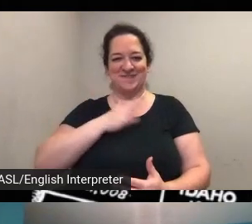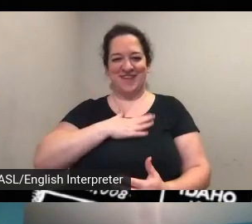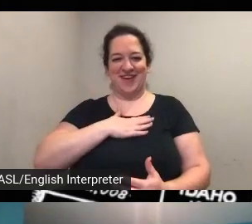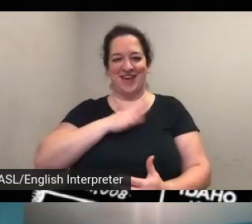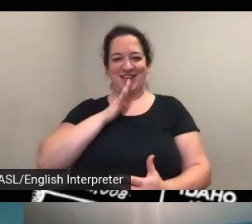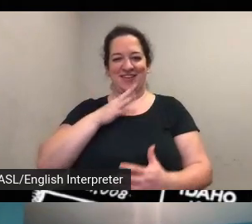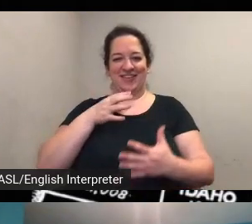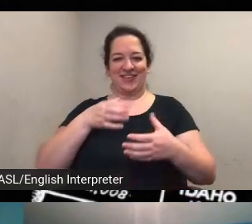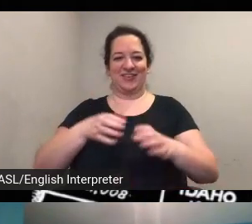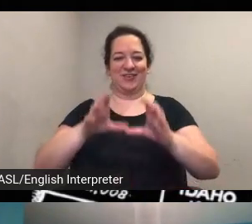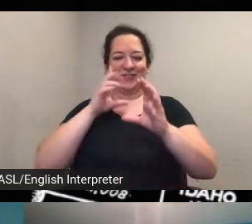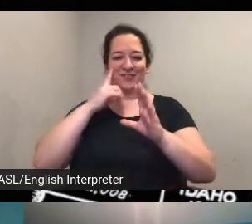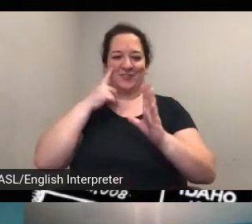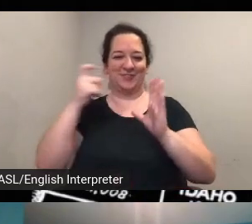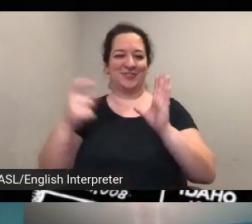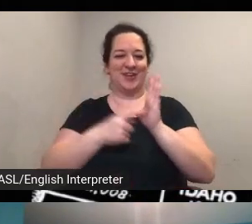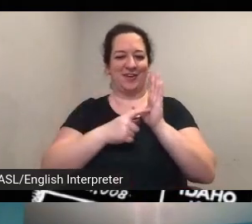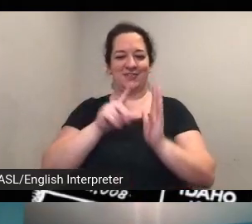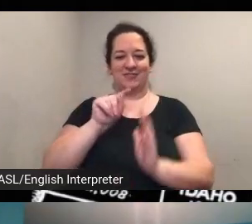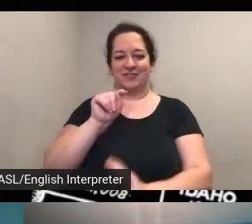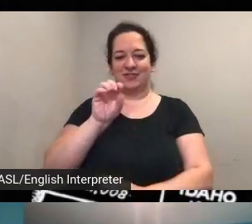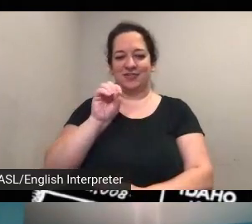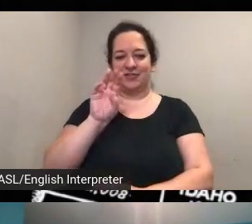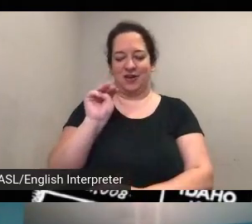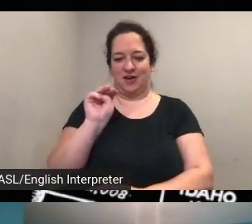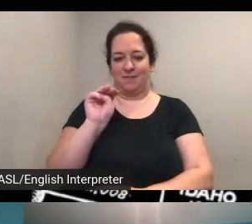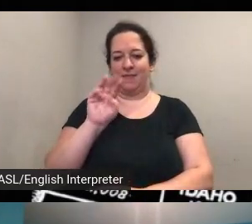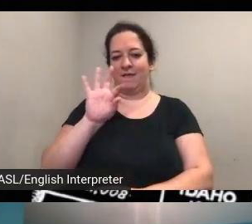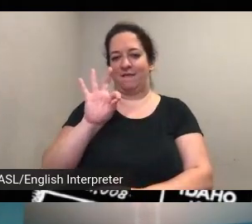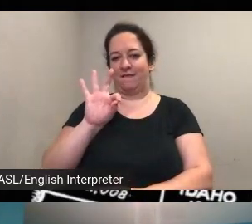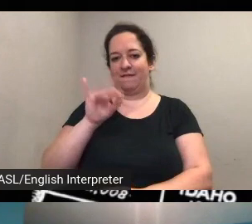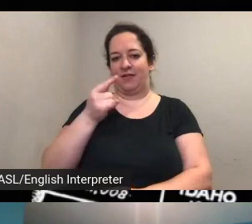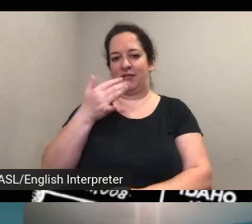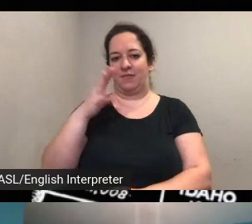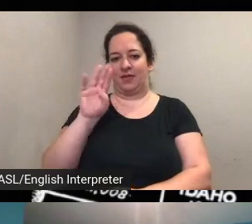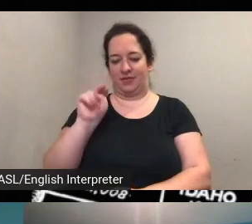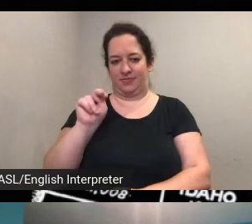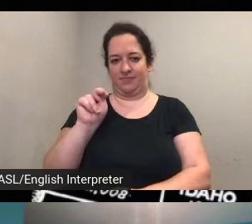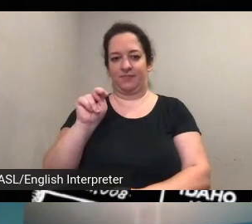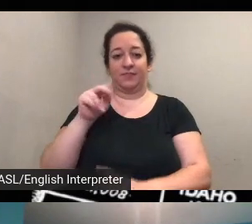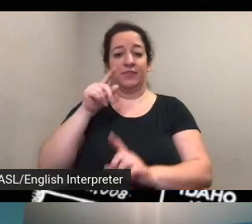tom dublin who has been working with a large group of volunteer